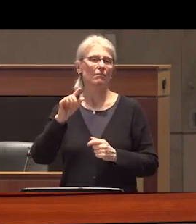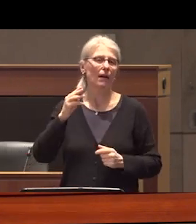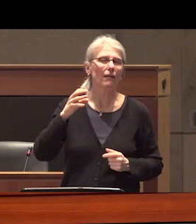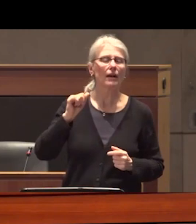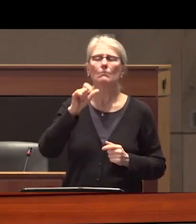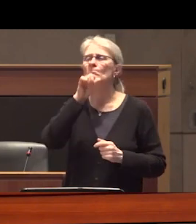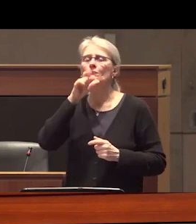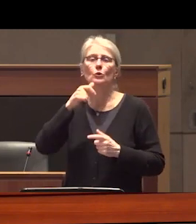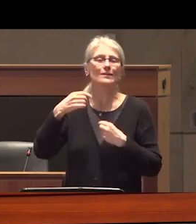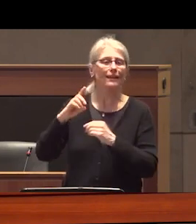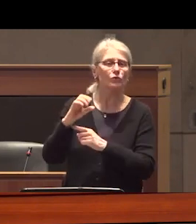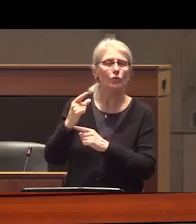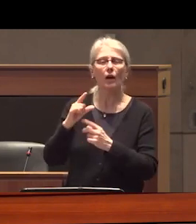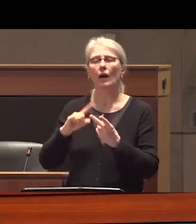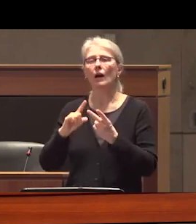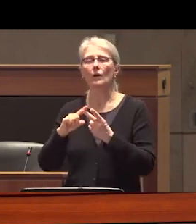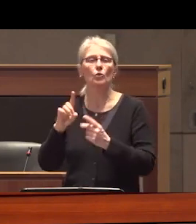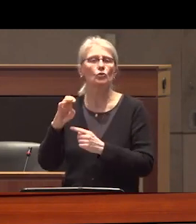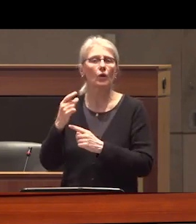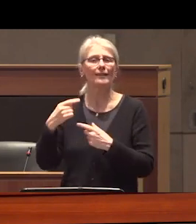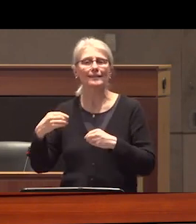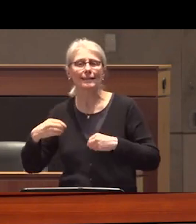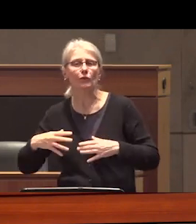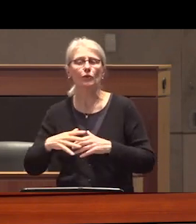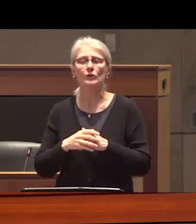sellers or people who get labeled as drug dealers because more often than not there are subsistence